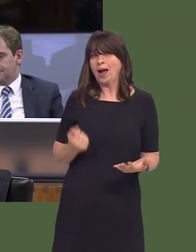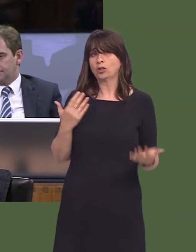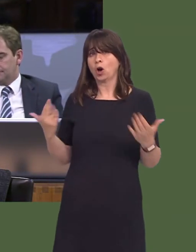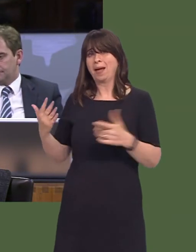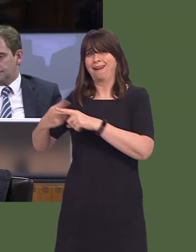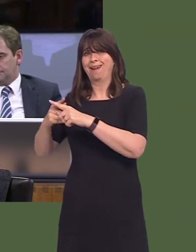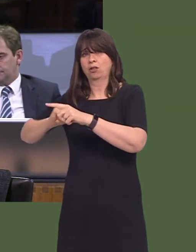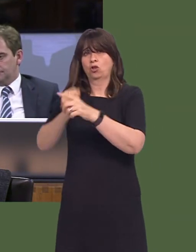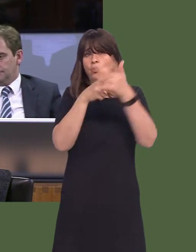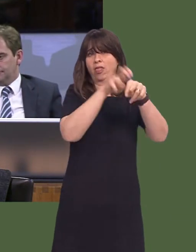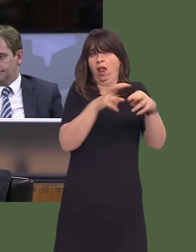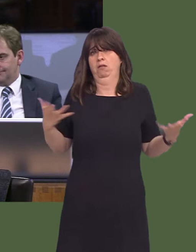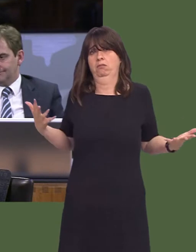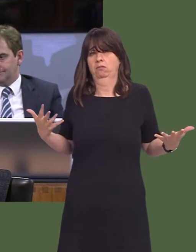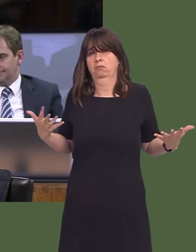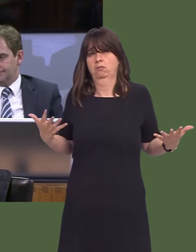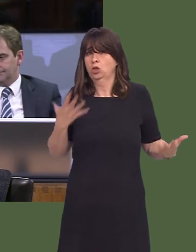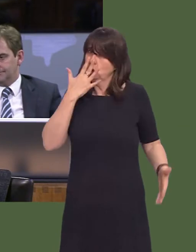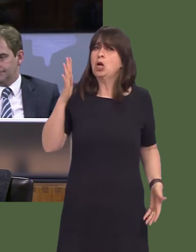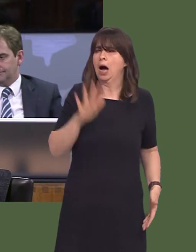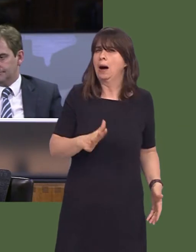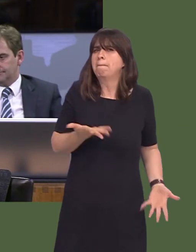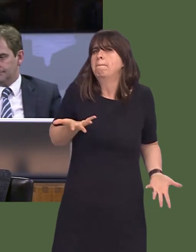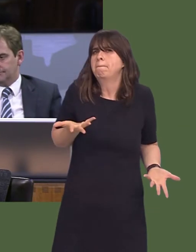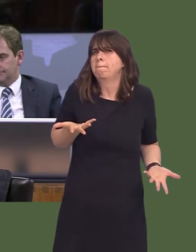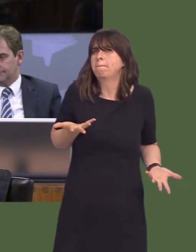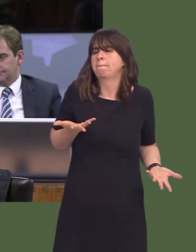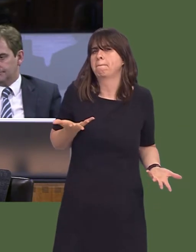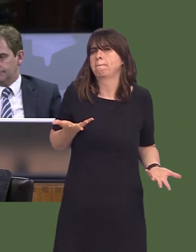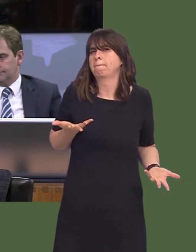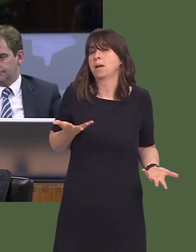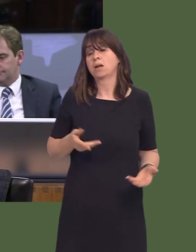to other parts of the UK. That is a deplorable record. One of the things that you have championed